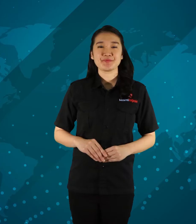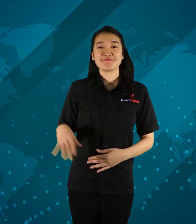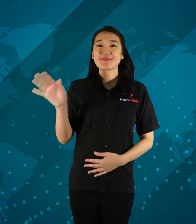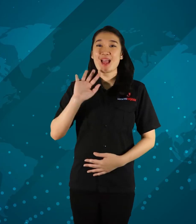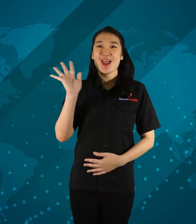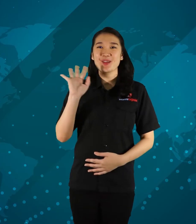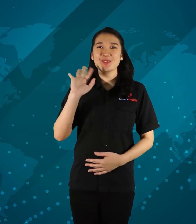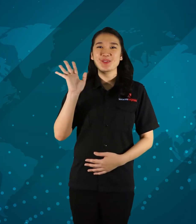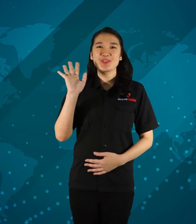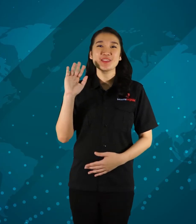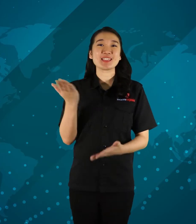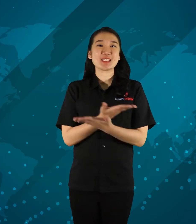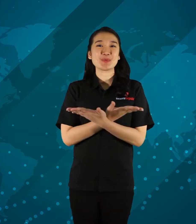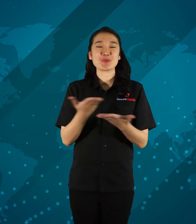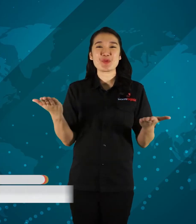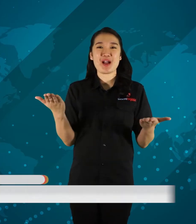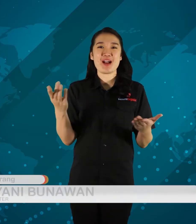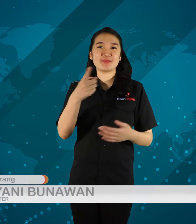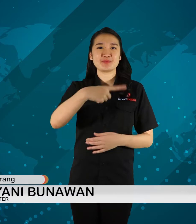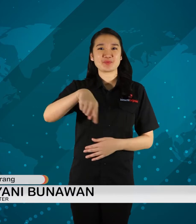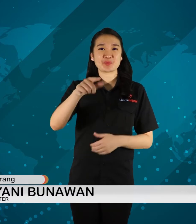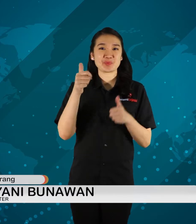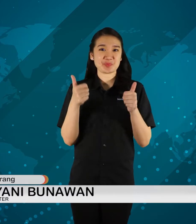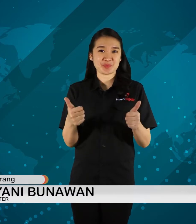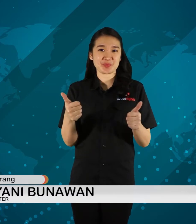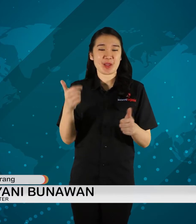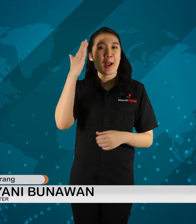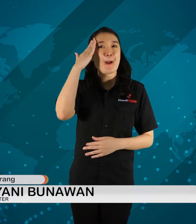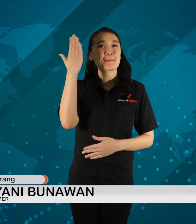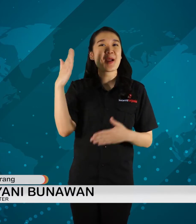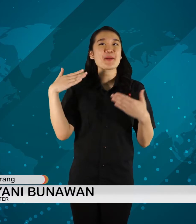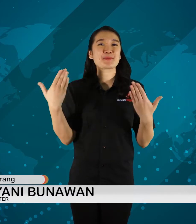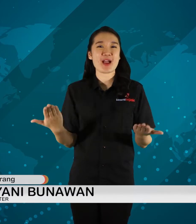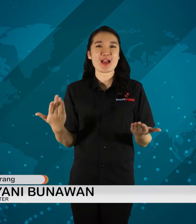Hello all friends, how are you?